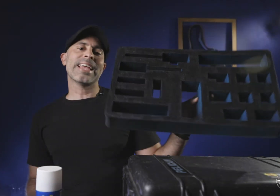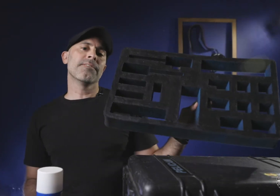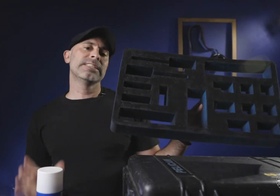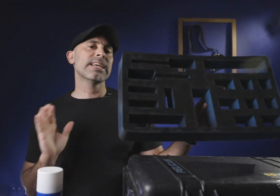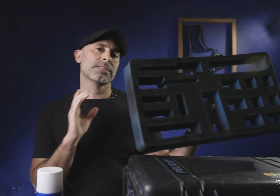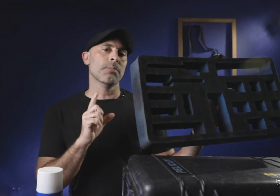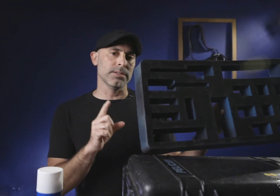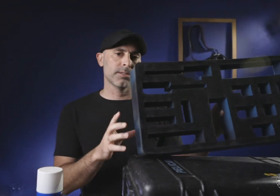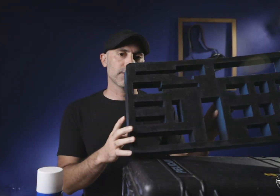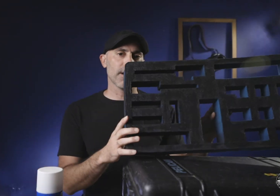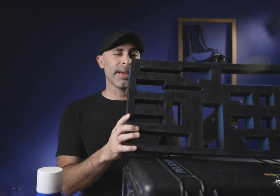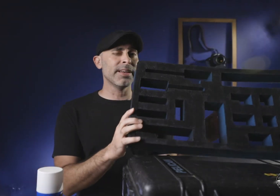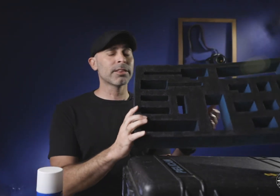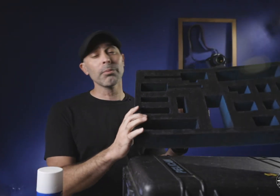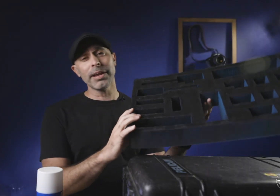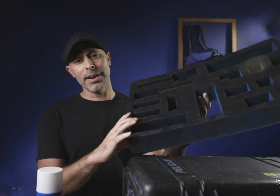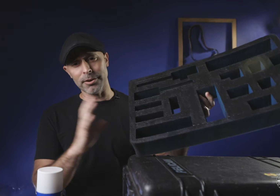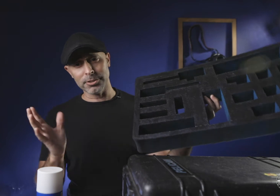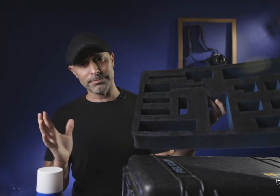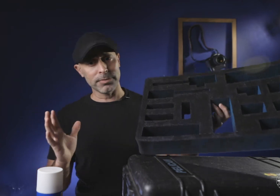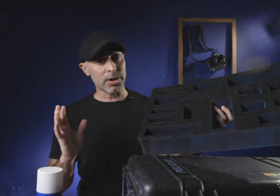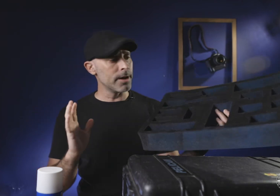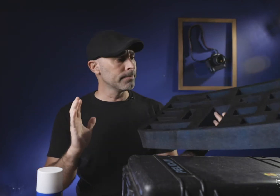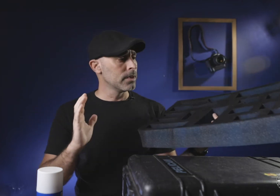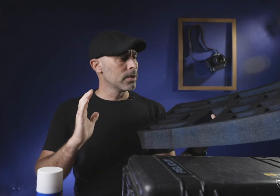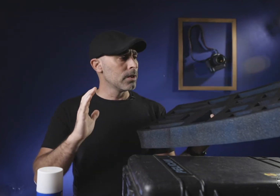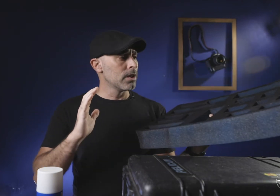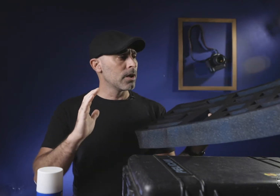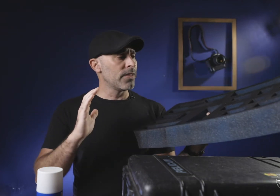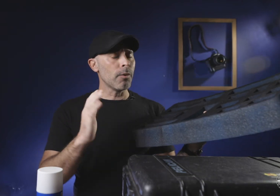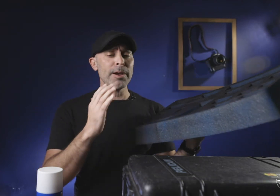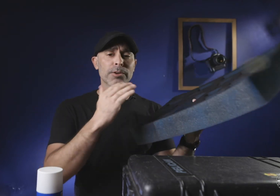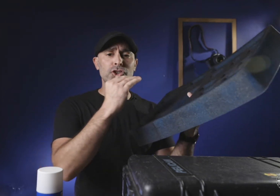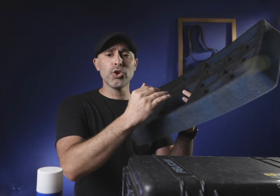every six months right and in three years okay that would be over two